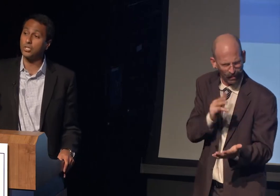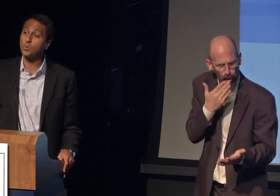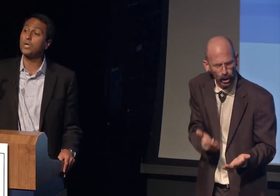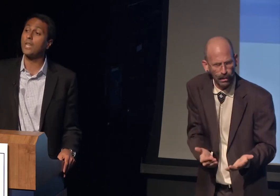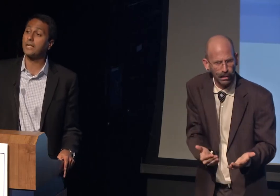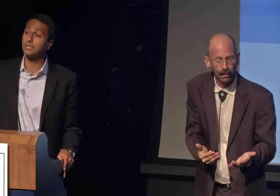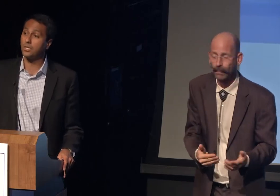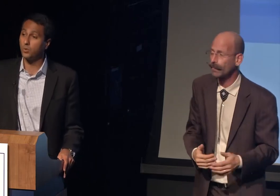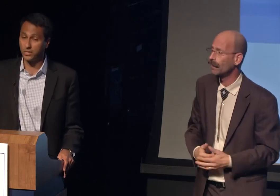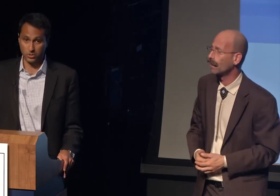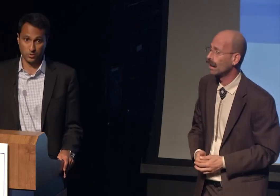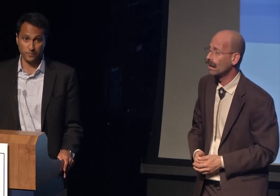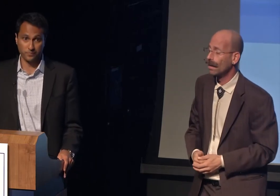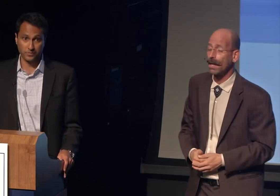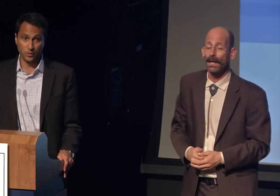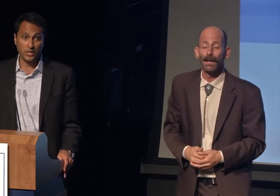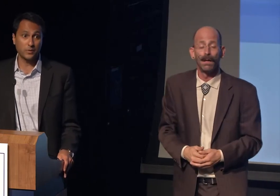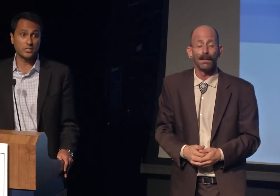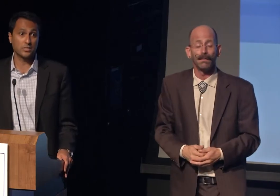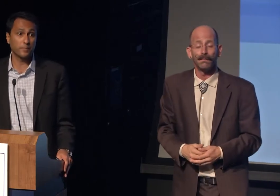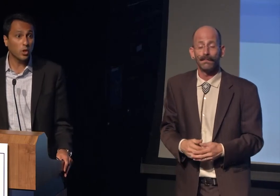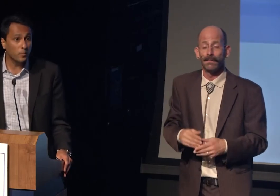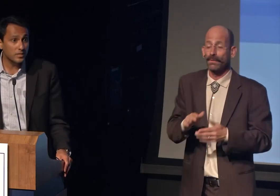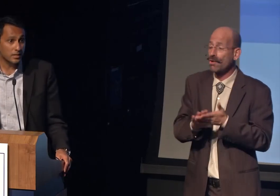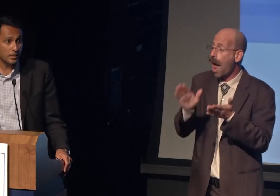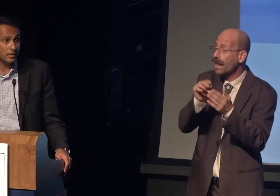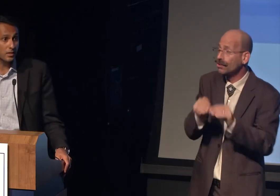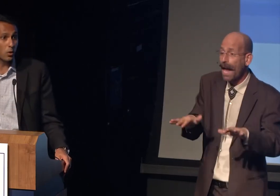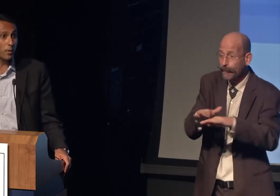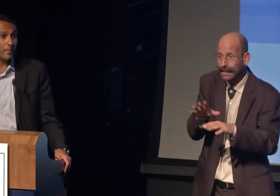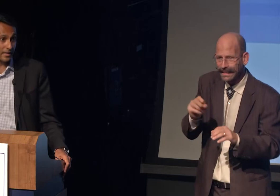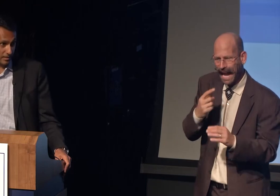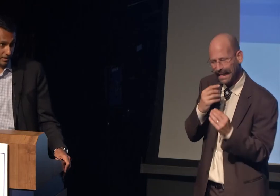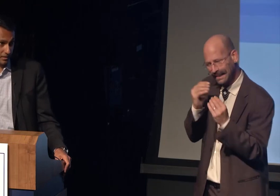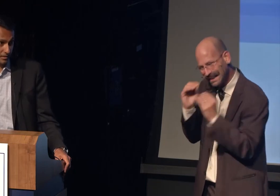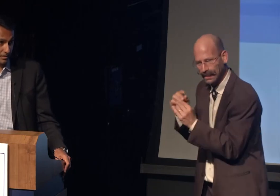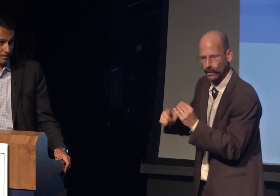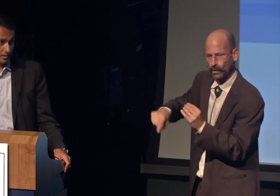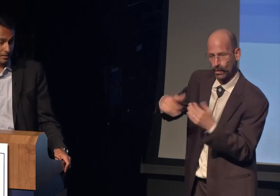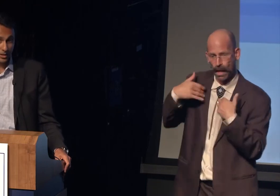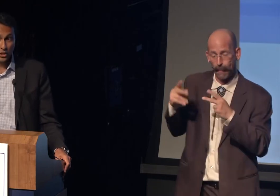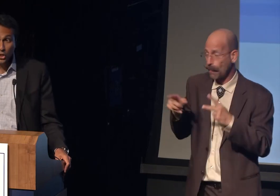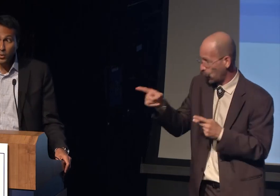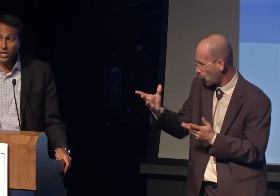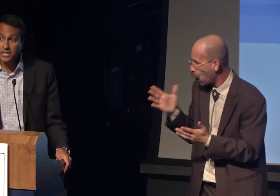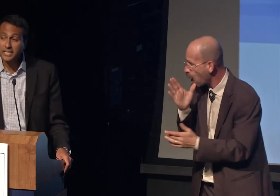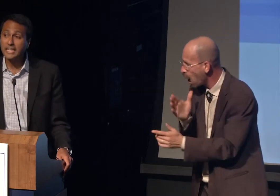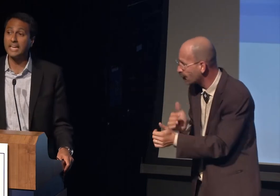you're likely to go into, whether it's diplomacy, or medicine, you are going to need